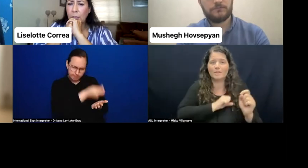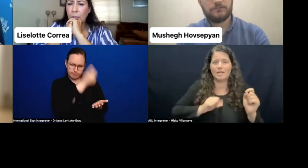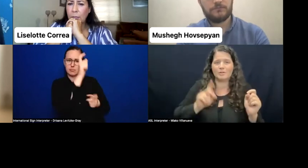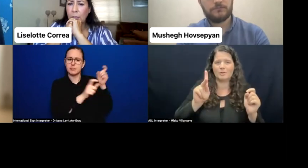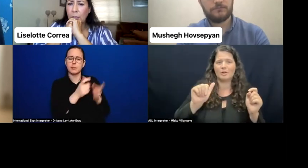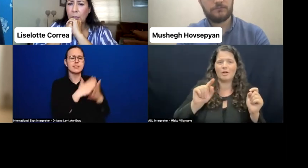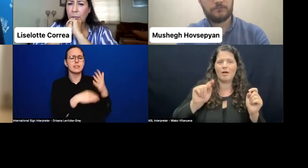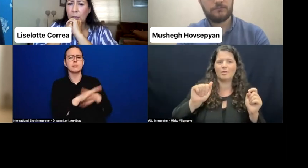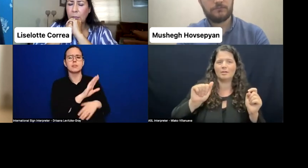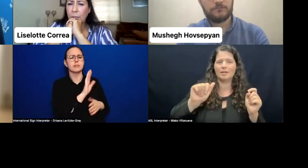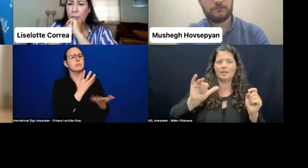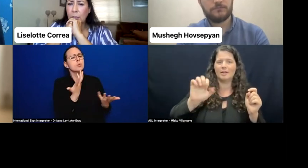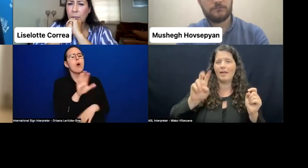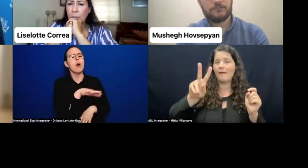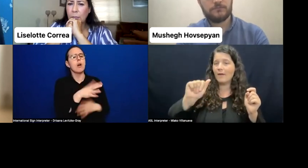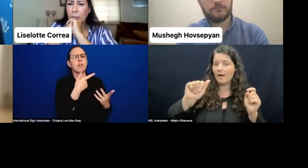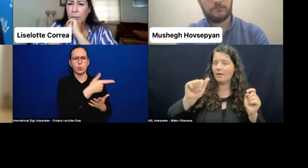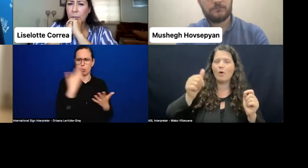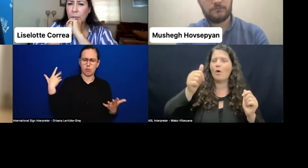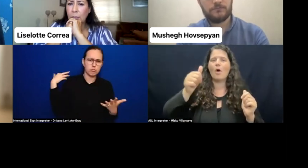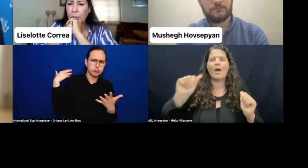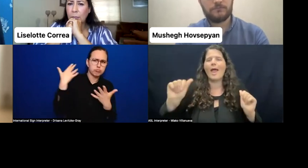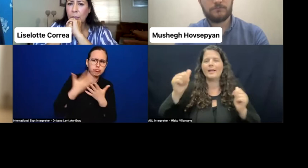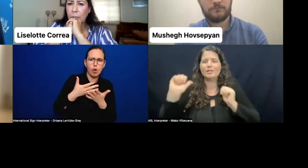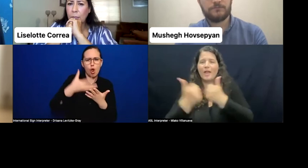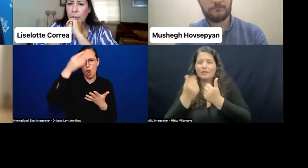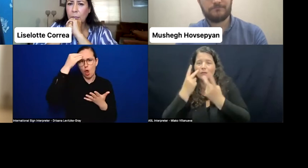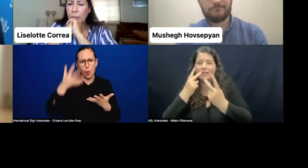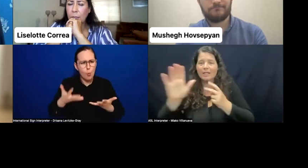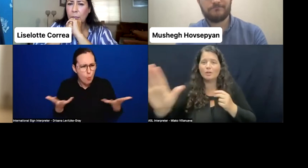And also what are innovative experiences or stories